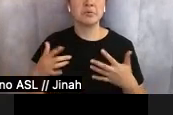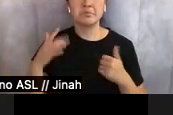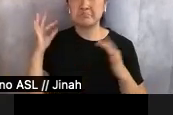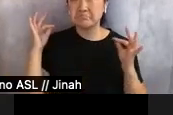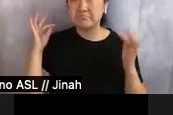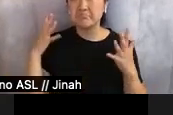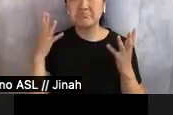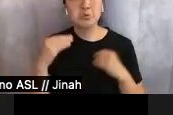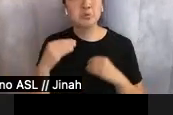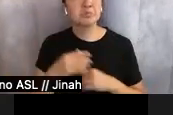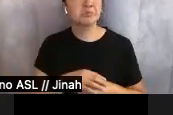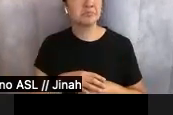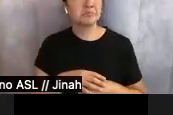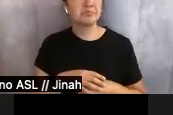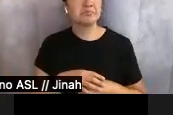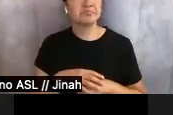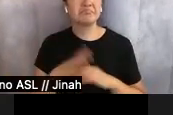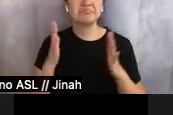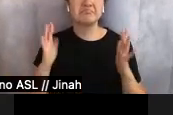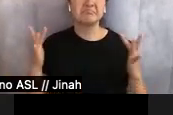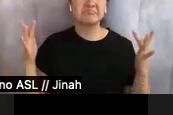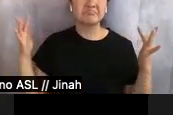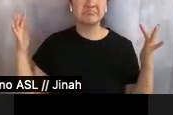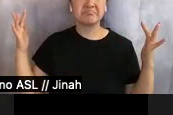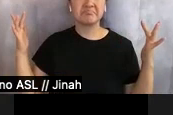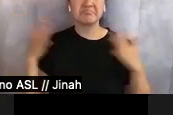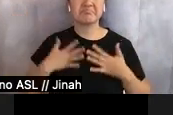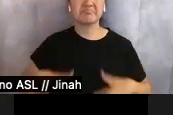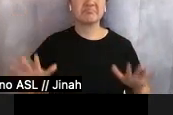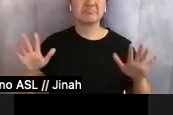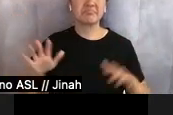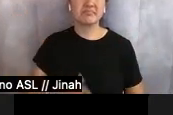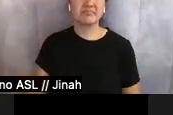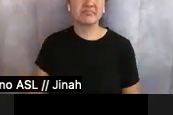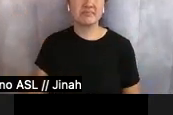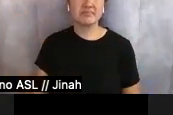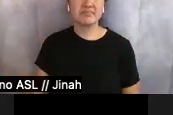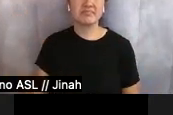and her shimmering, gorgeous dress. And suddenly, she was back on stage. Okay,